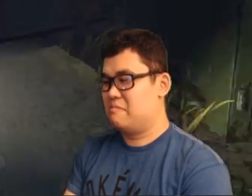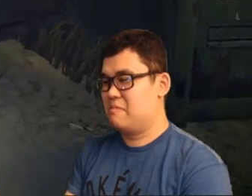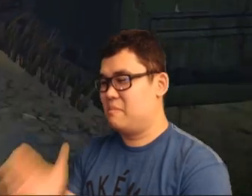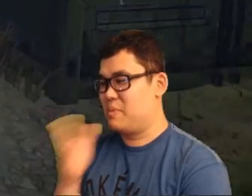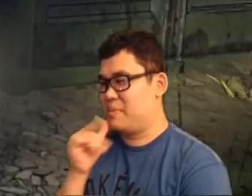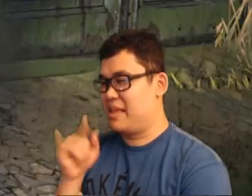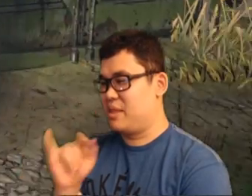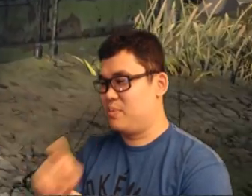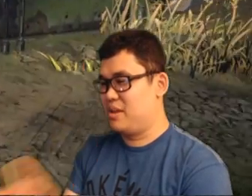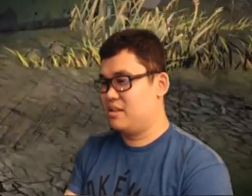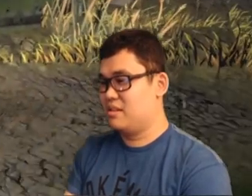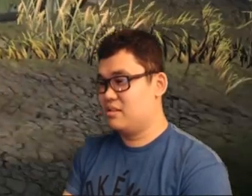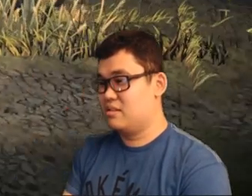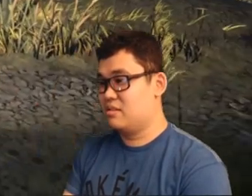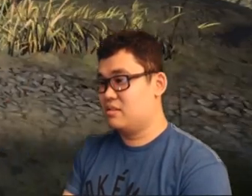Why not we go that way?